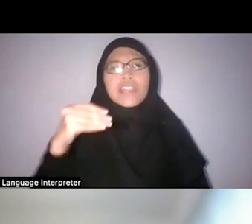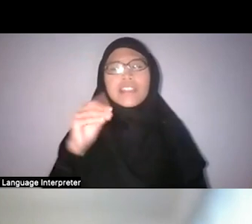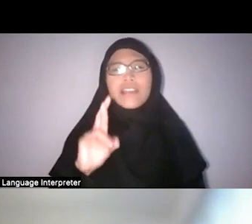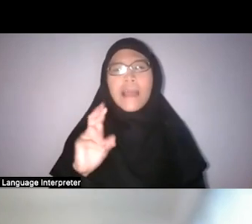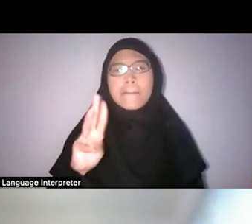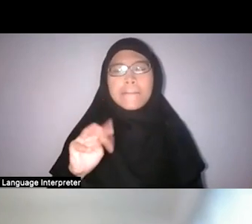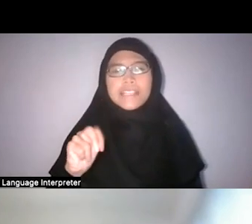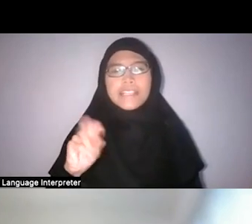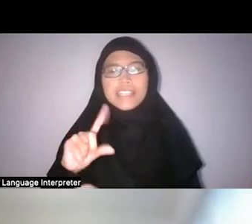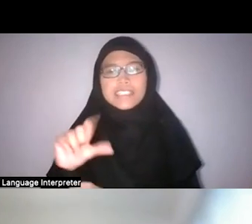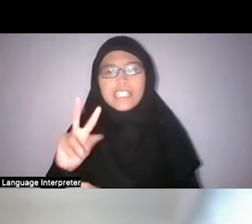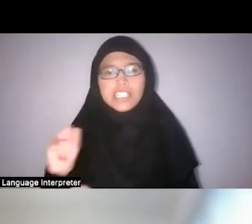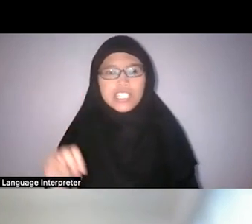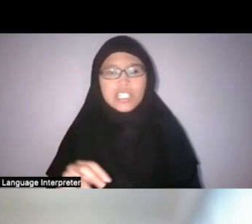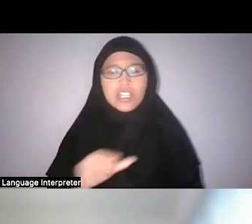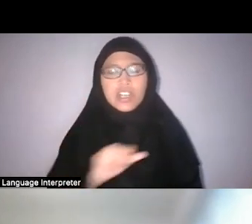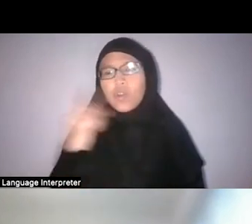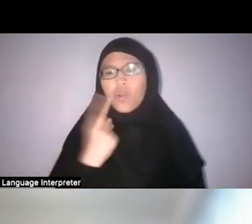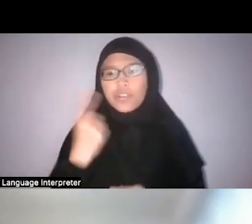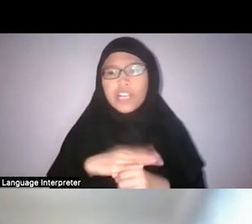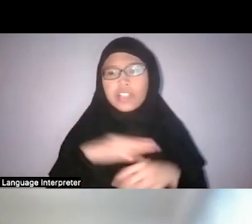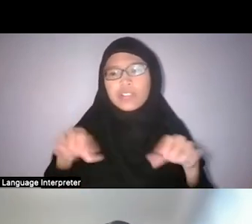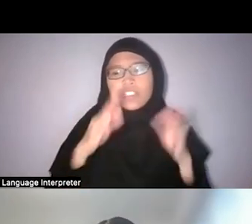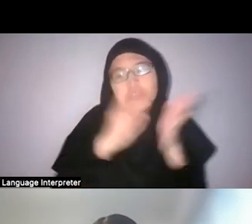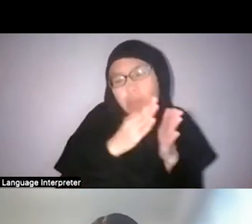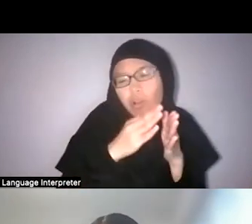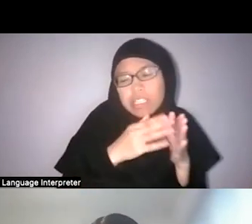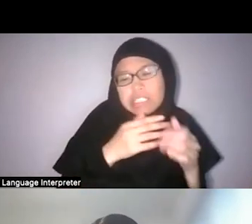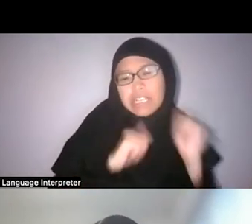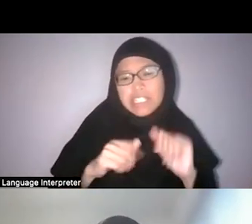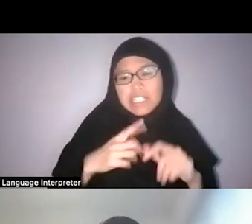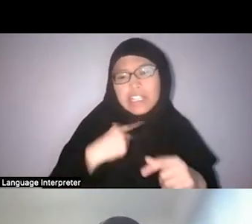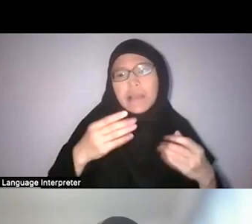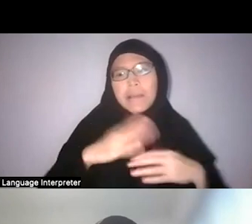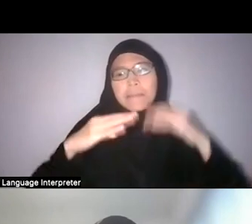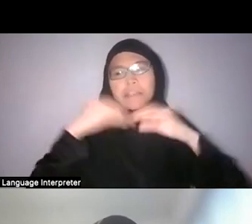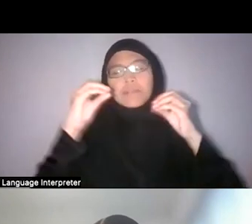and then do these minor gestures like build more sustainable buildings,